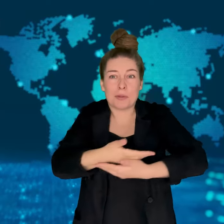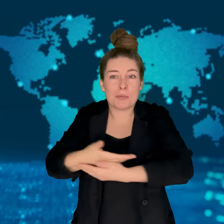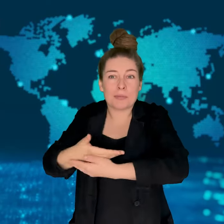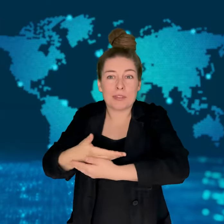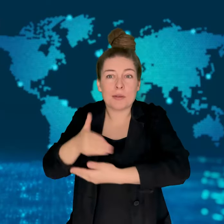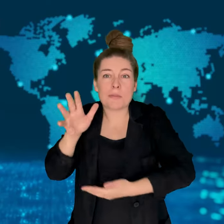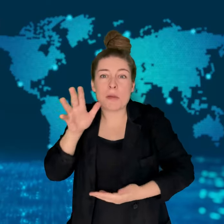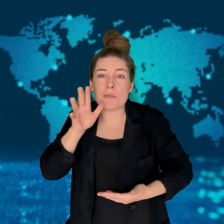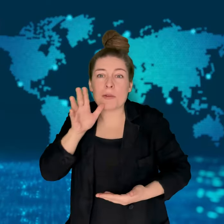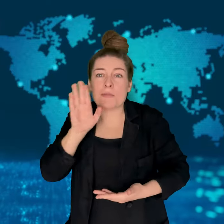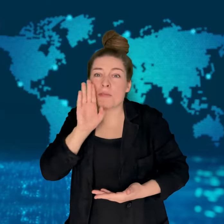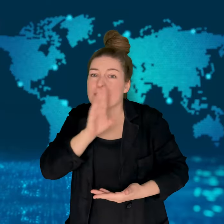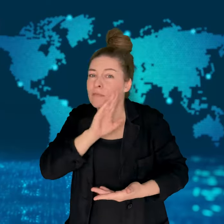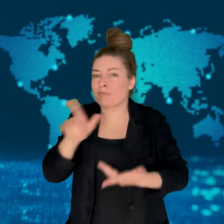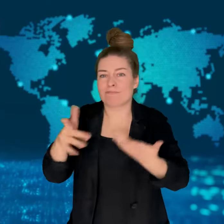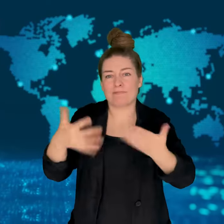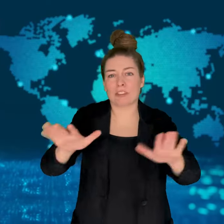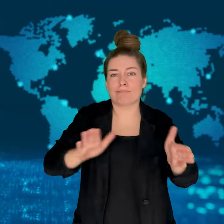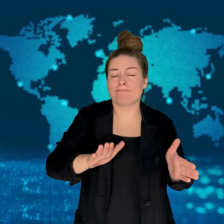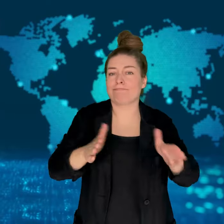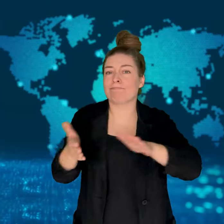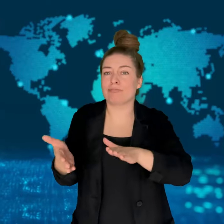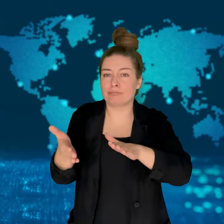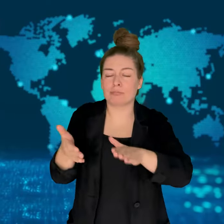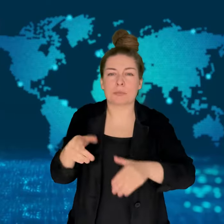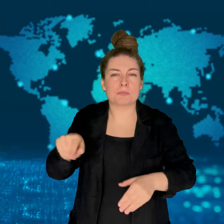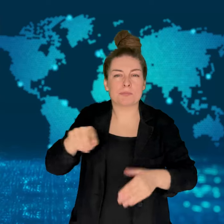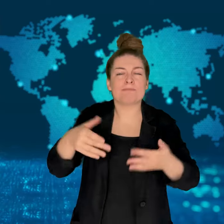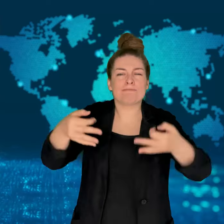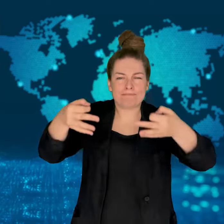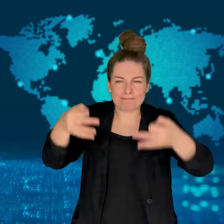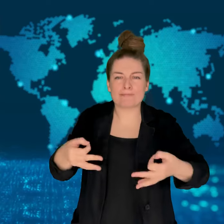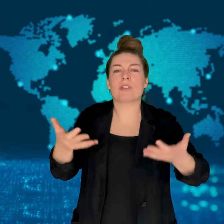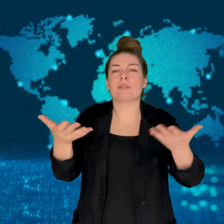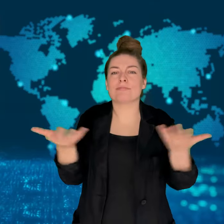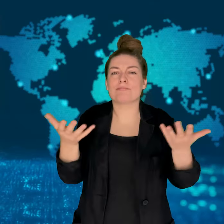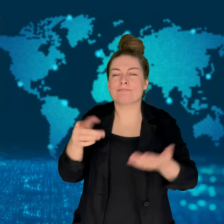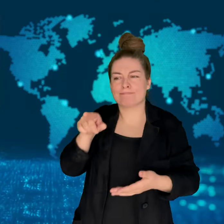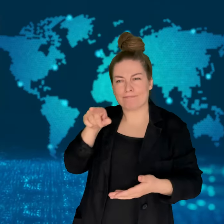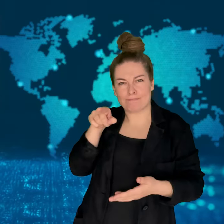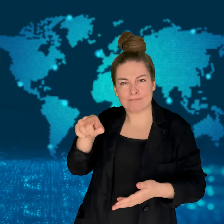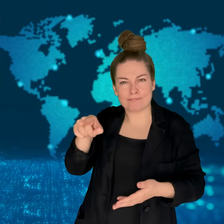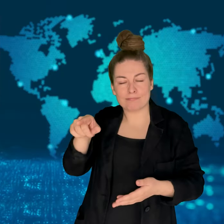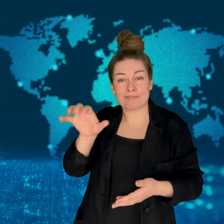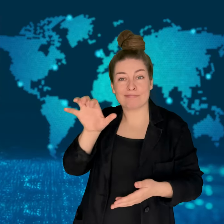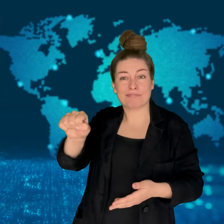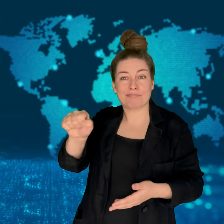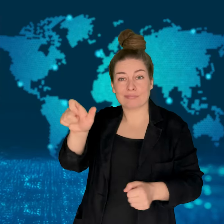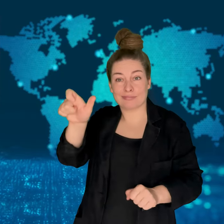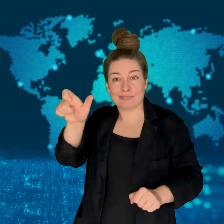Her mother was among those who died.